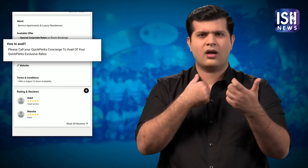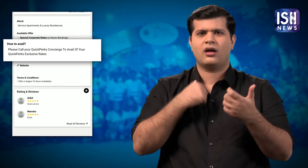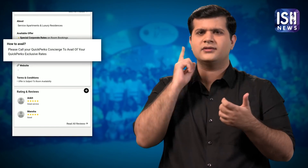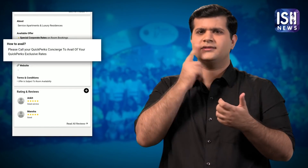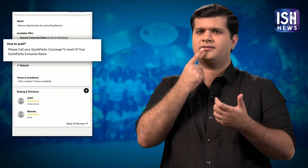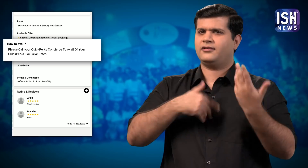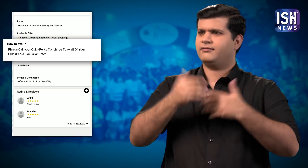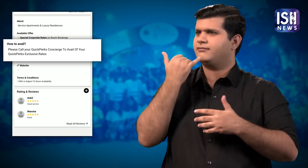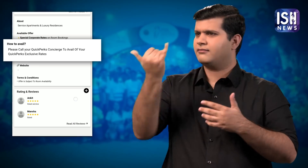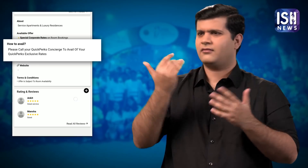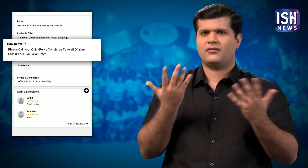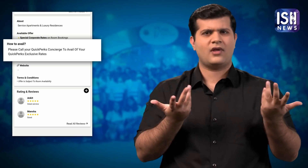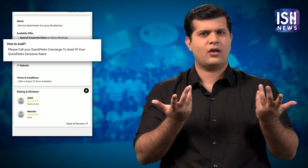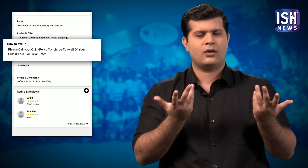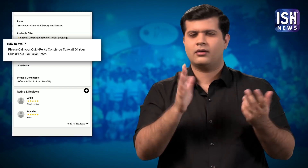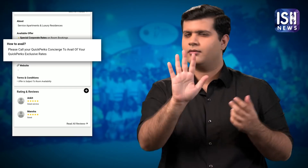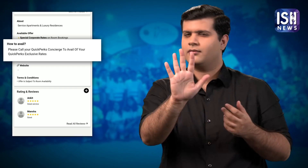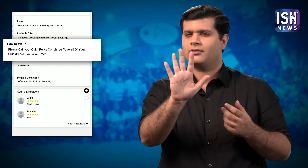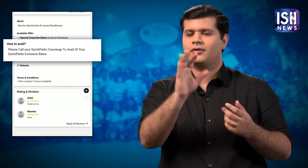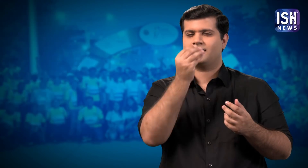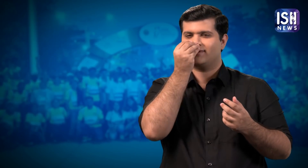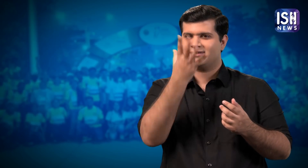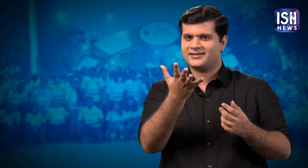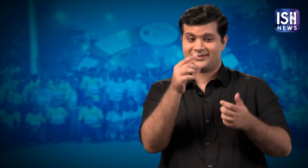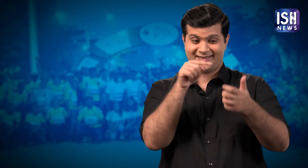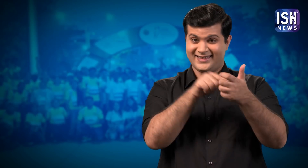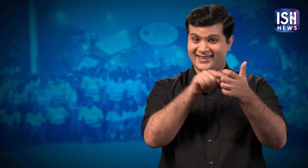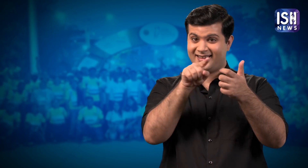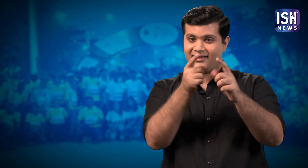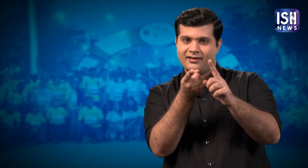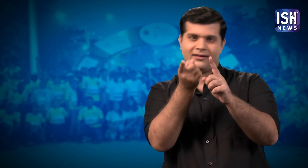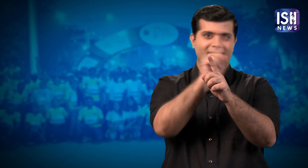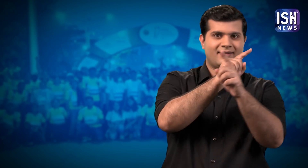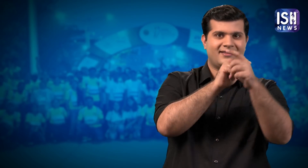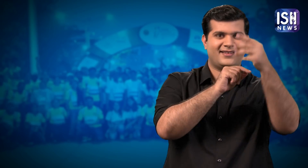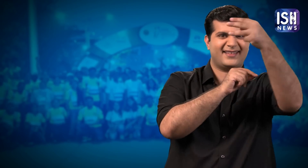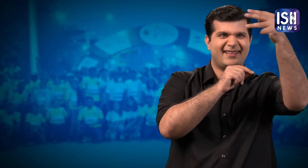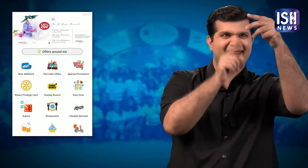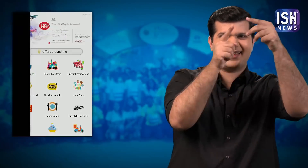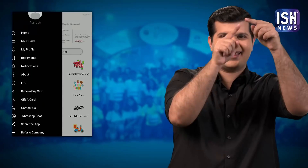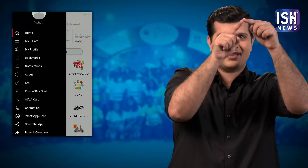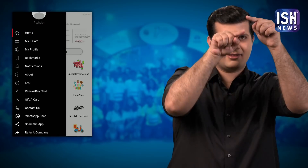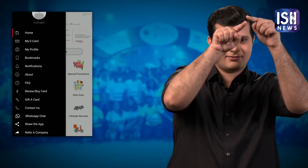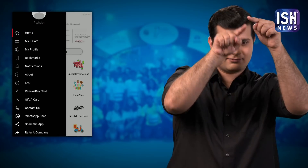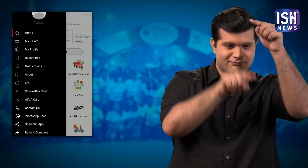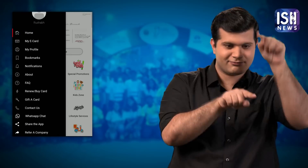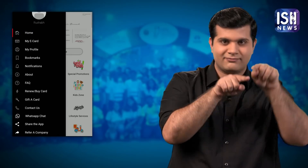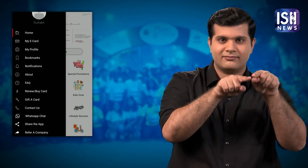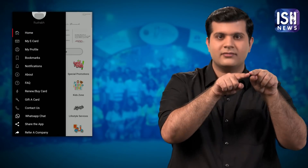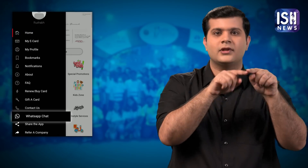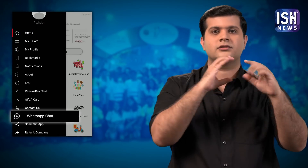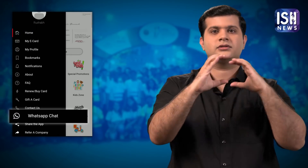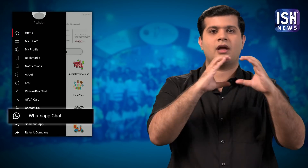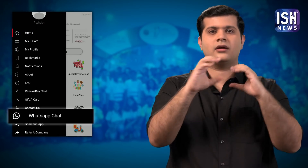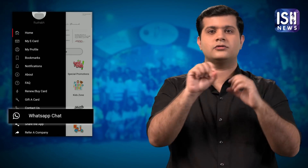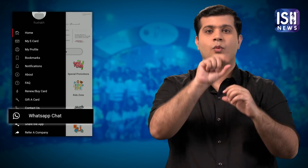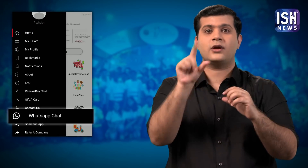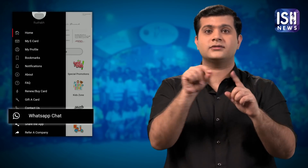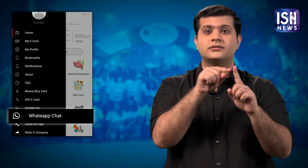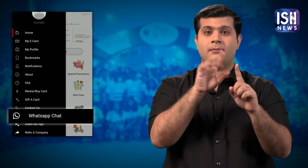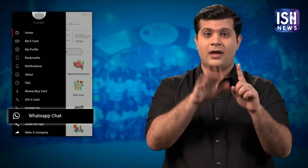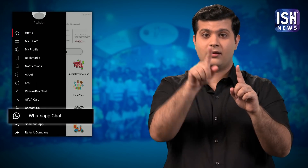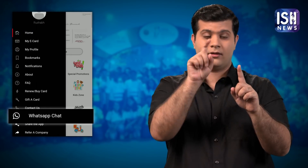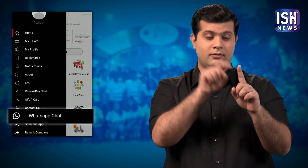If you are Deaf and can't make the call, you can chat with them through WhatsApp and ask them about the offers.